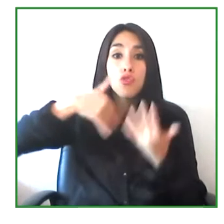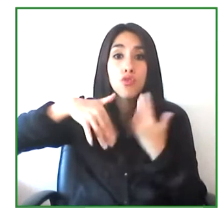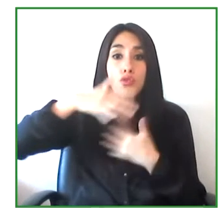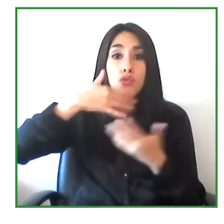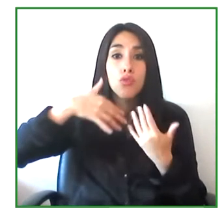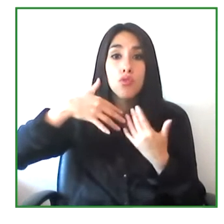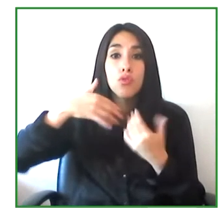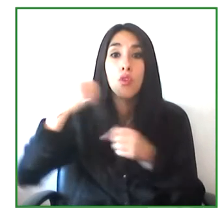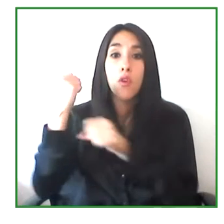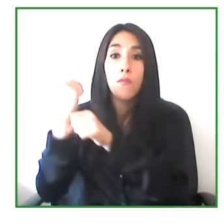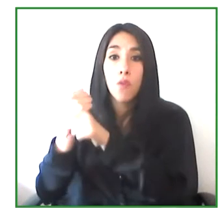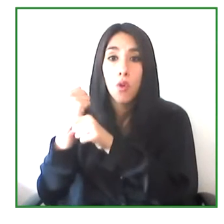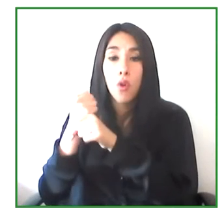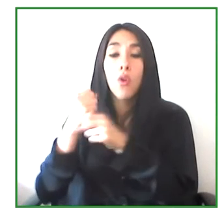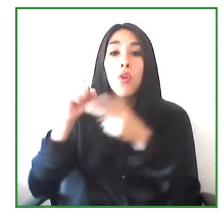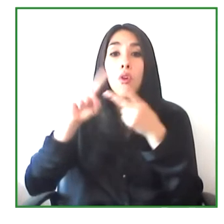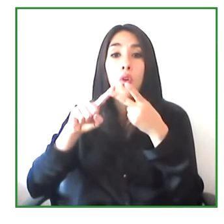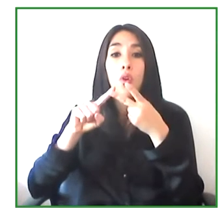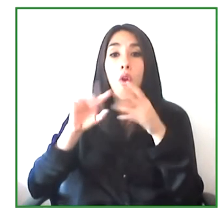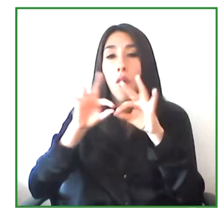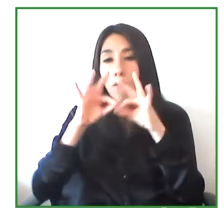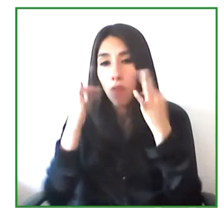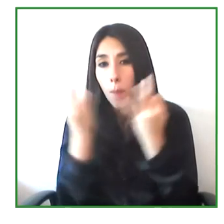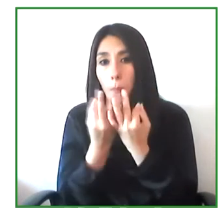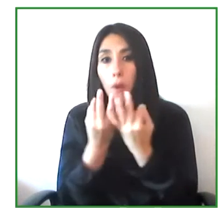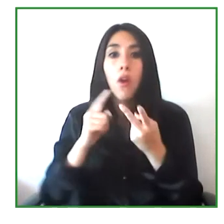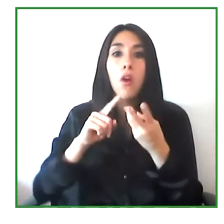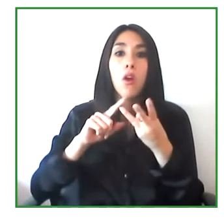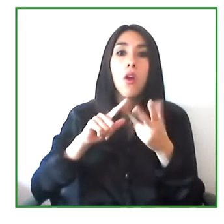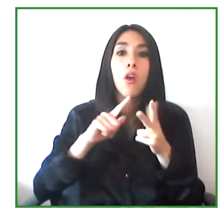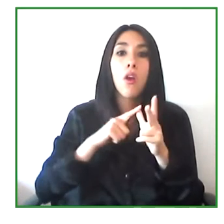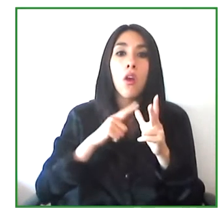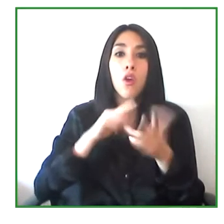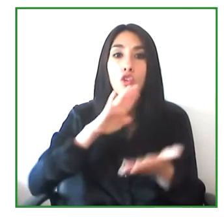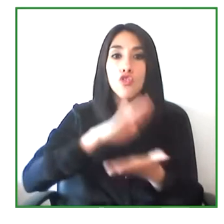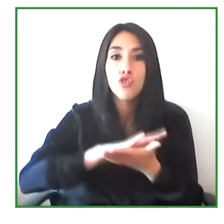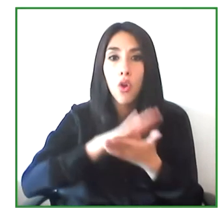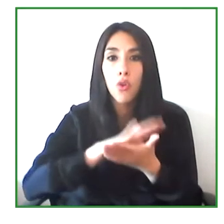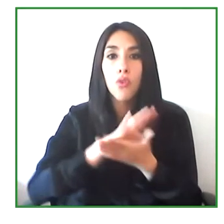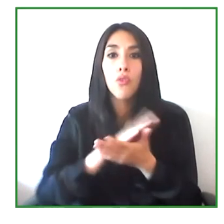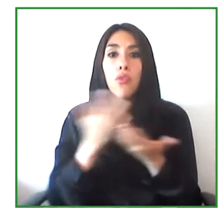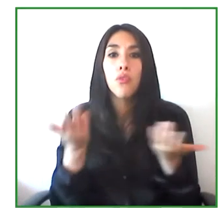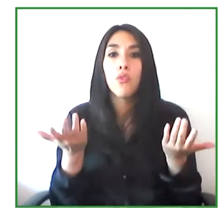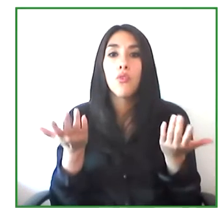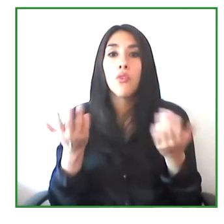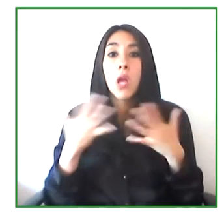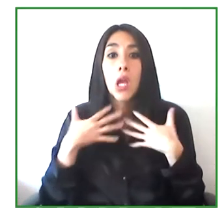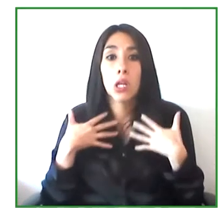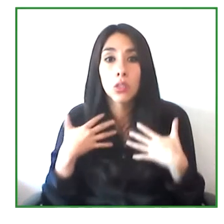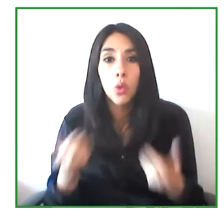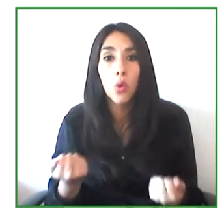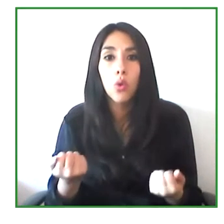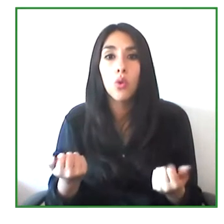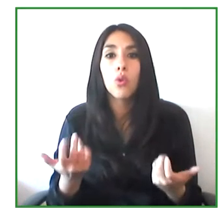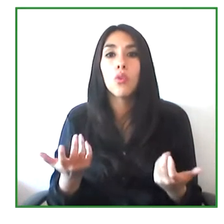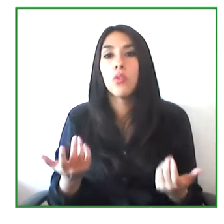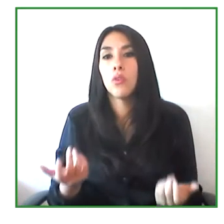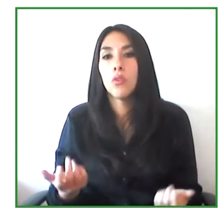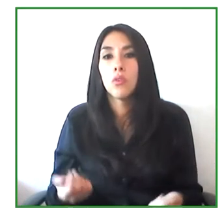whether it's among the family academic in the job sector, medical calls. They can carry out all sorts of processes.